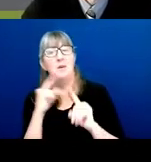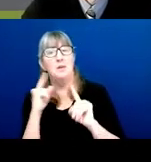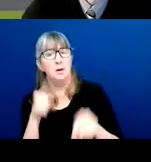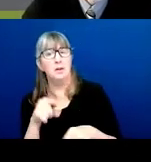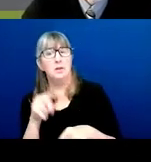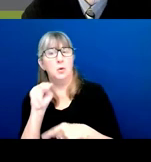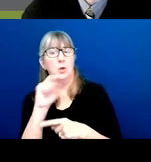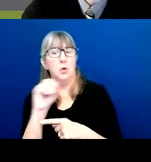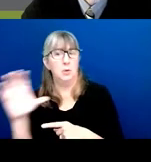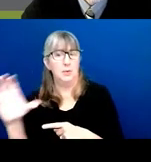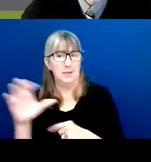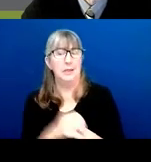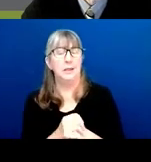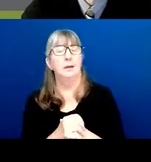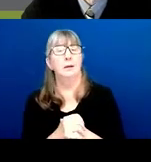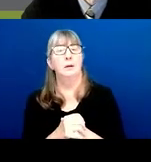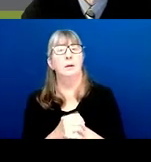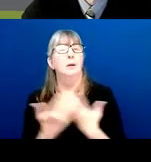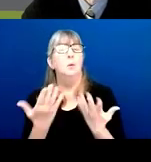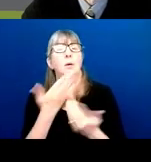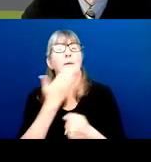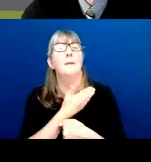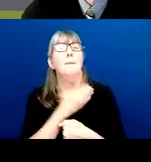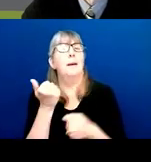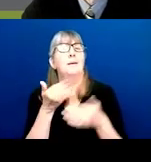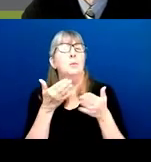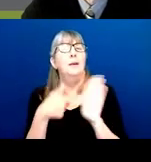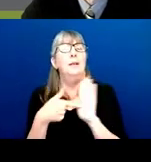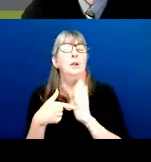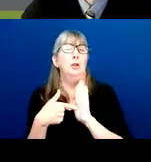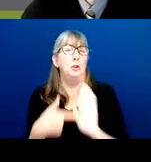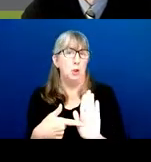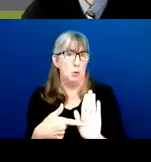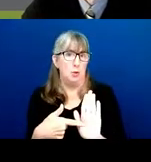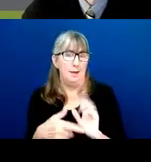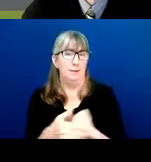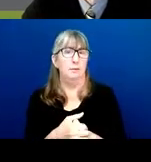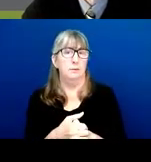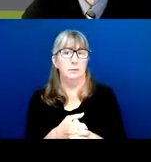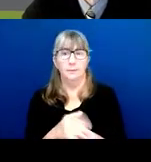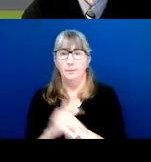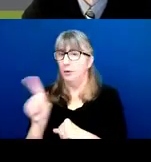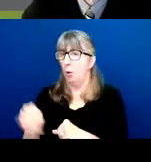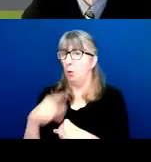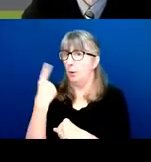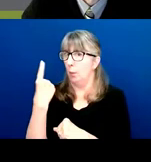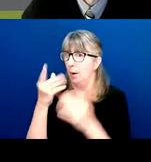what is the best way to show that? There is only one way to show that,